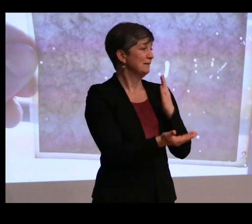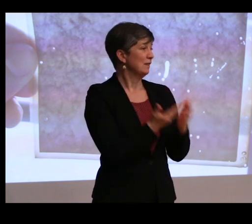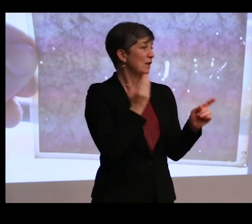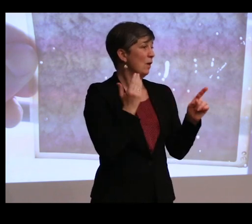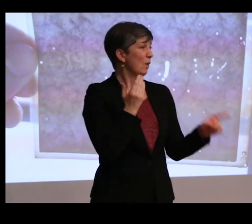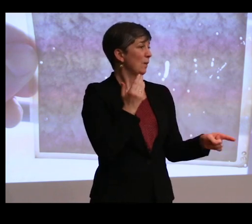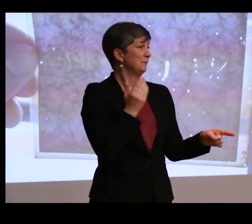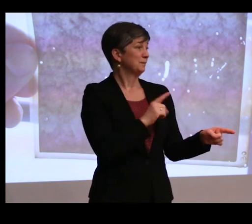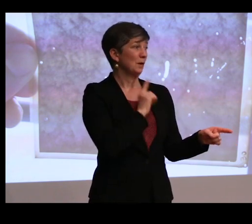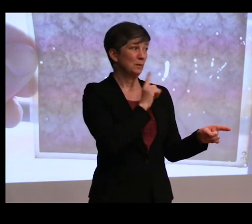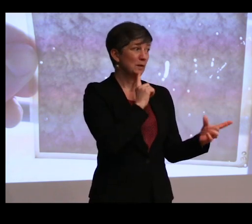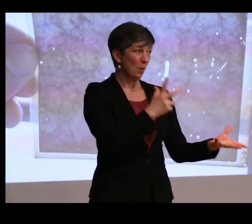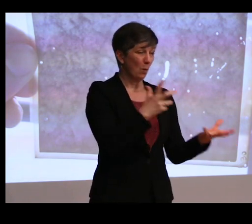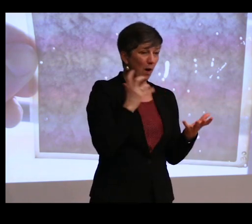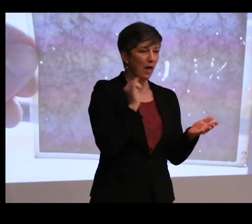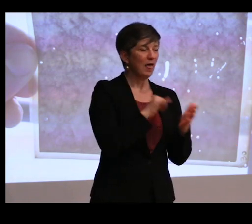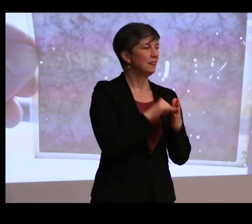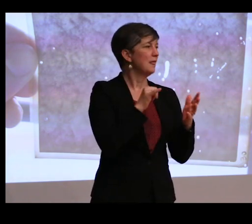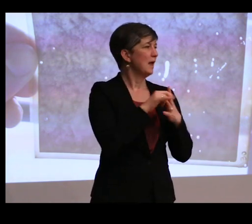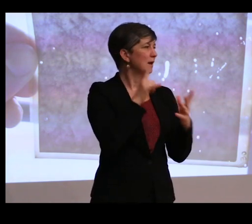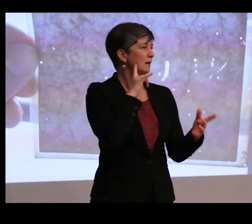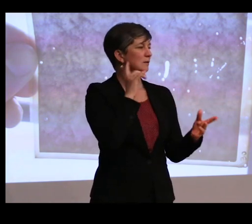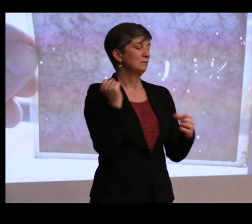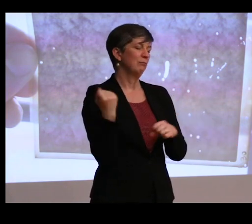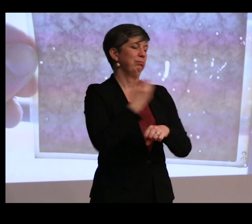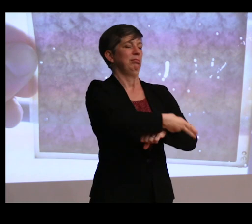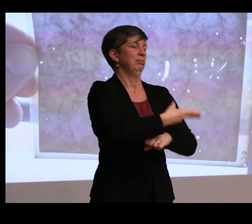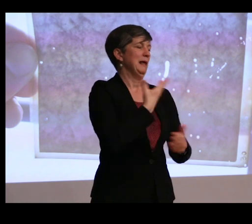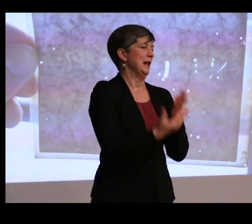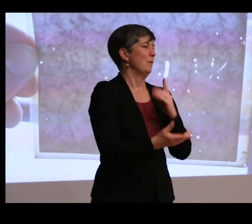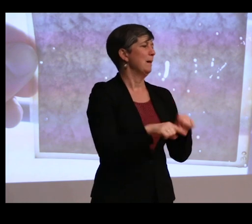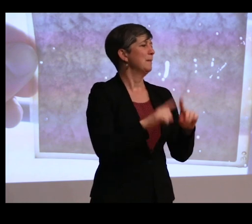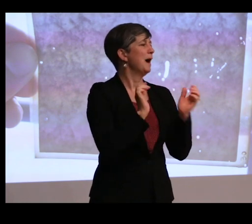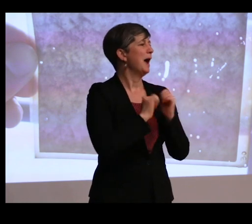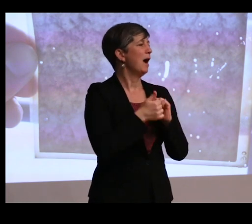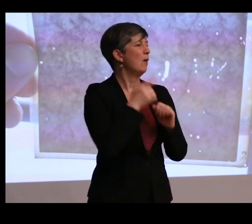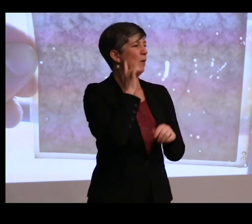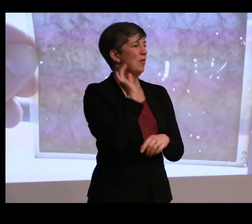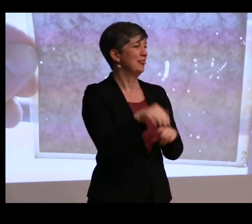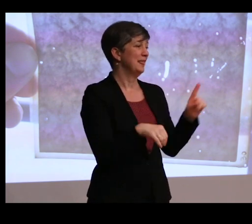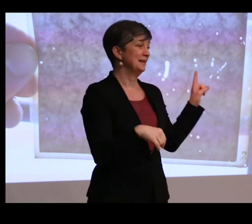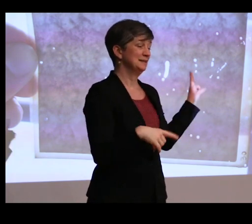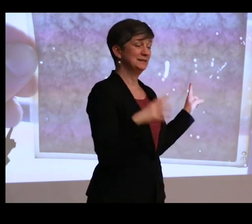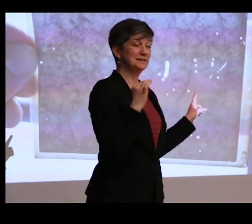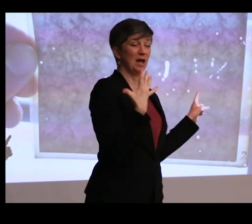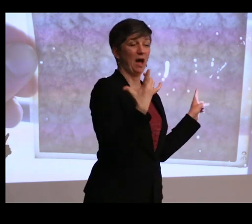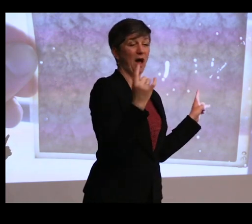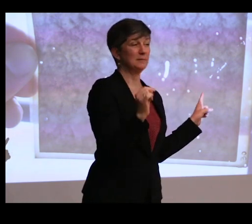if they really wanted to, they could just run roughshod over it anyway. But I don't know how we-- in cases where it's an object where you can just return it